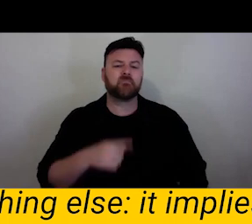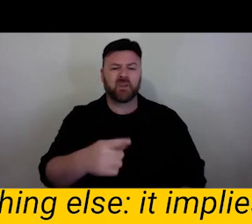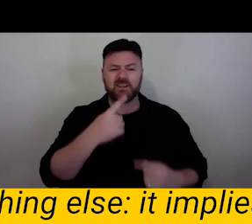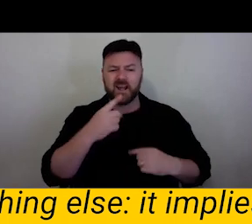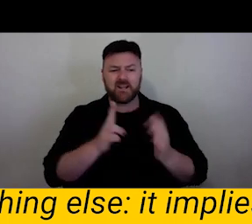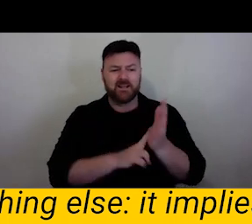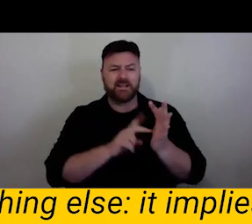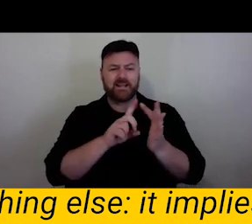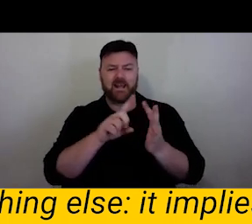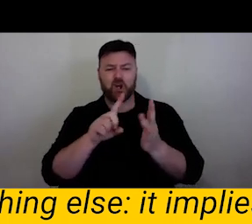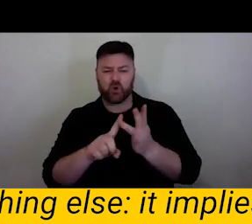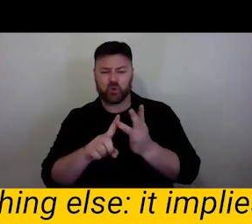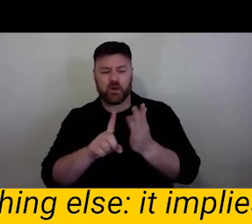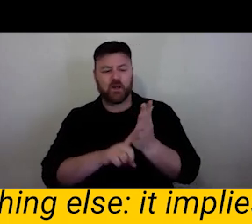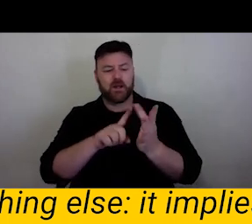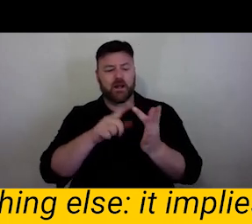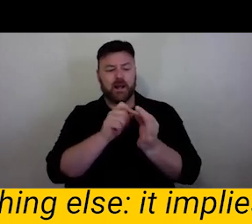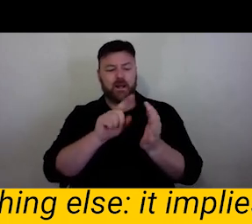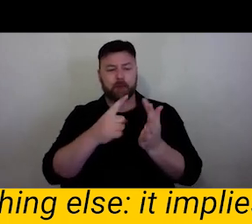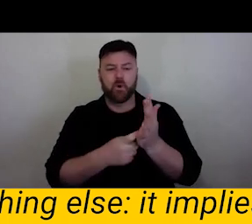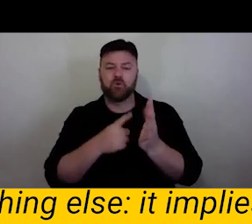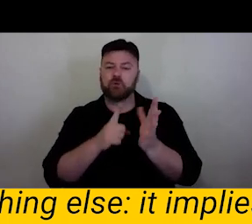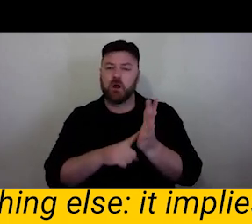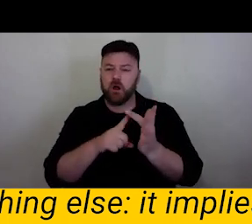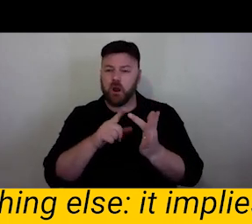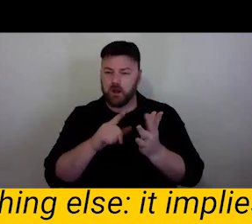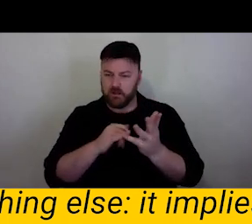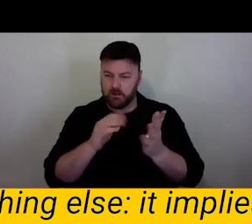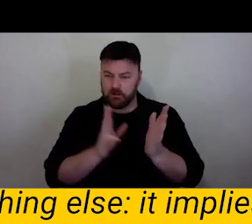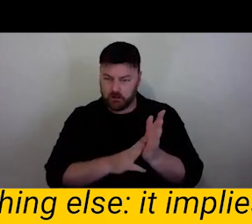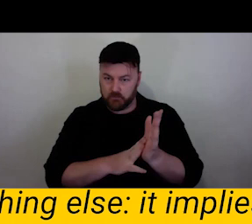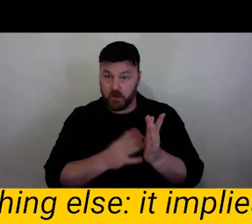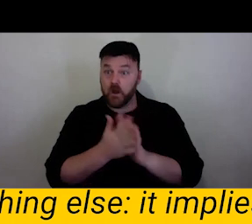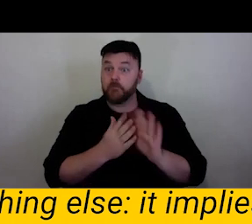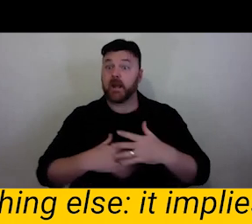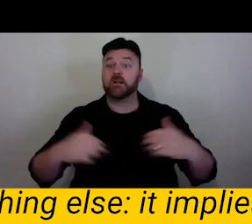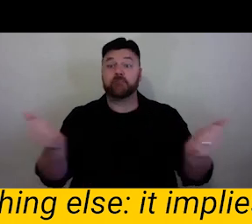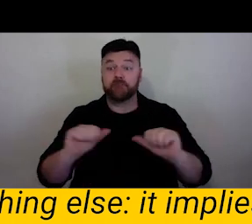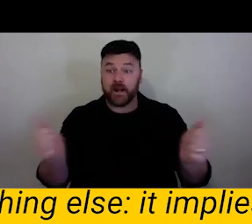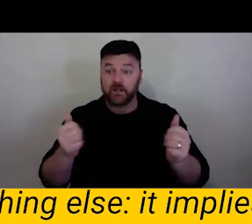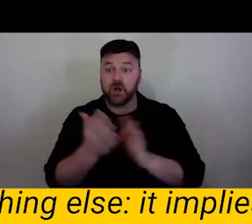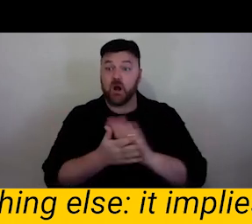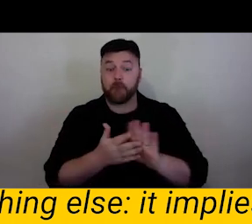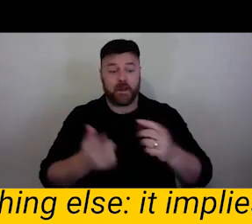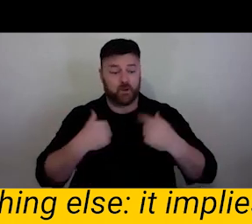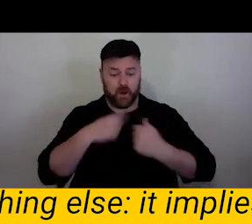can de-com pose never to return, but this doesn't mean we are consigned to atomise individualism.